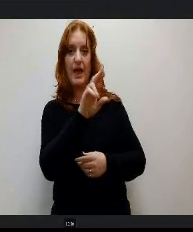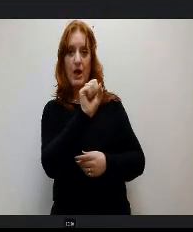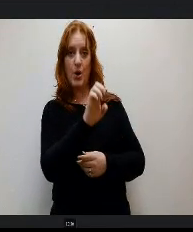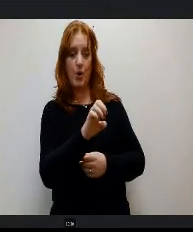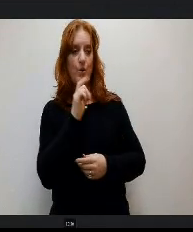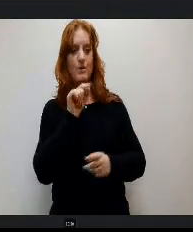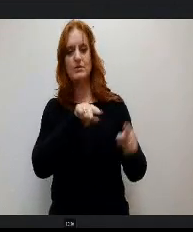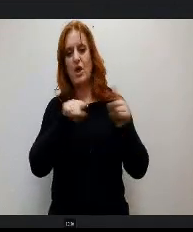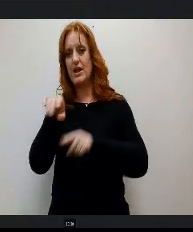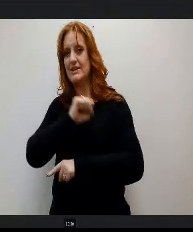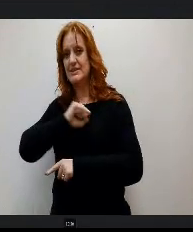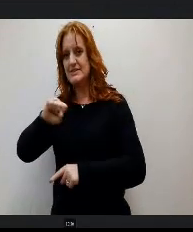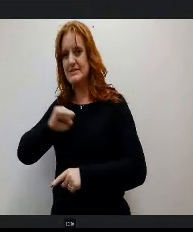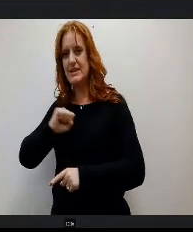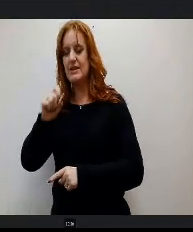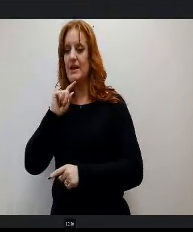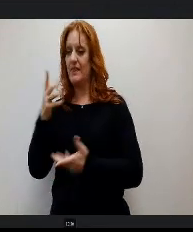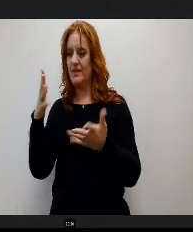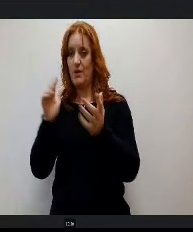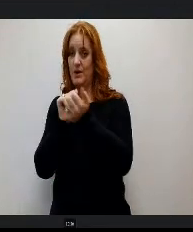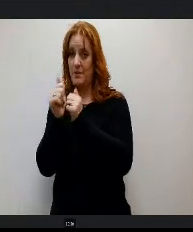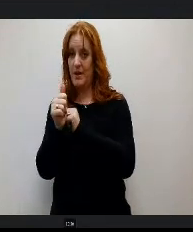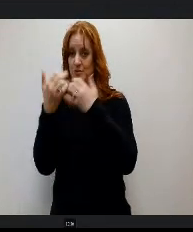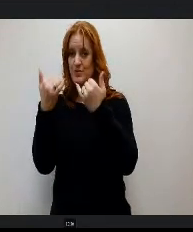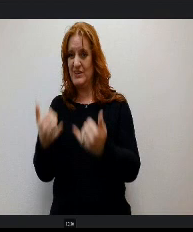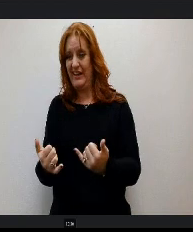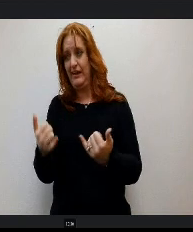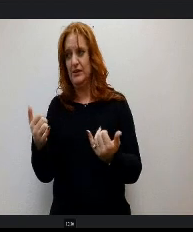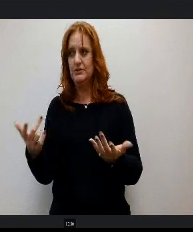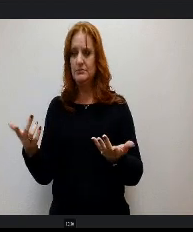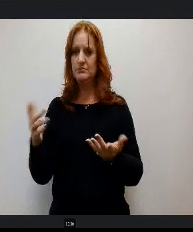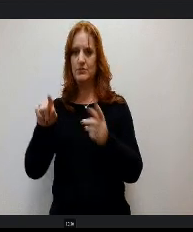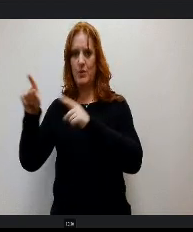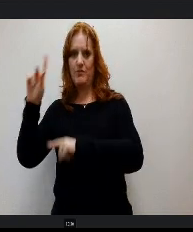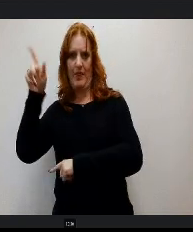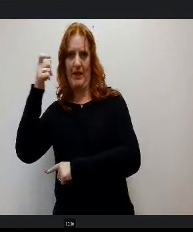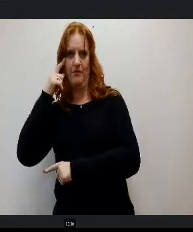they've passed. So they are, in theory, on their way to the governor's desk for approval.